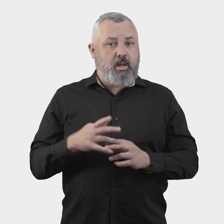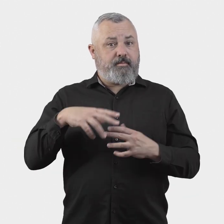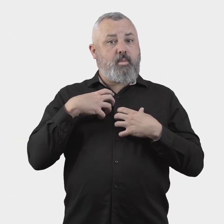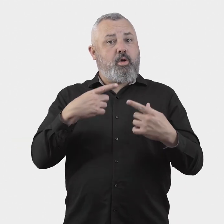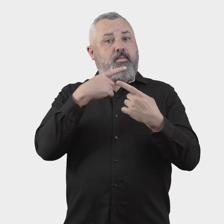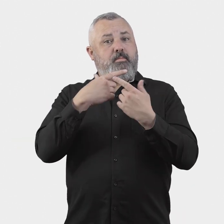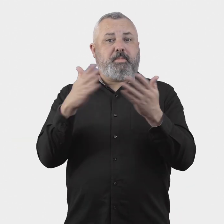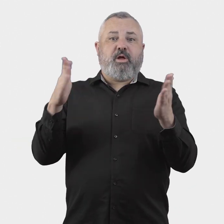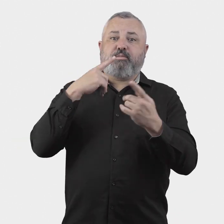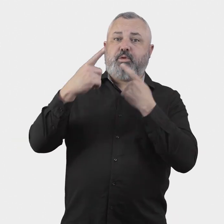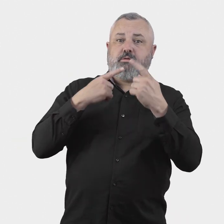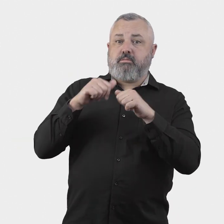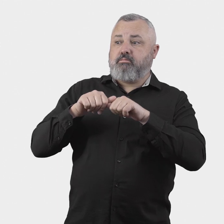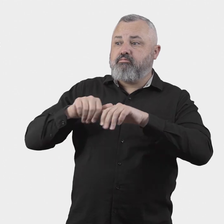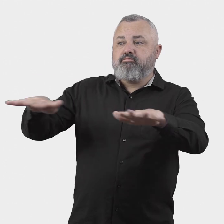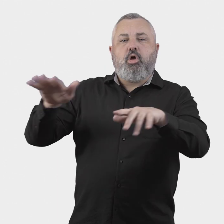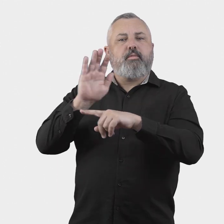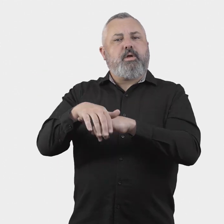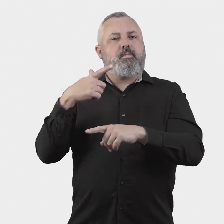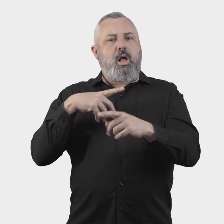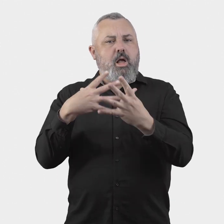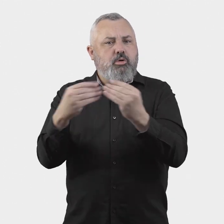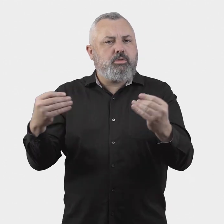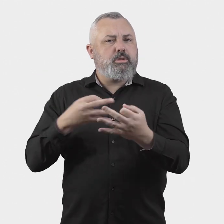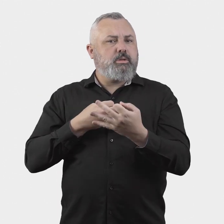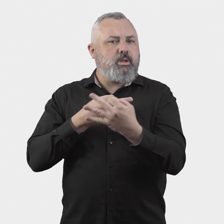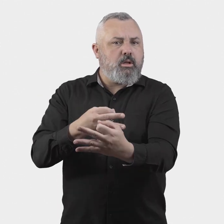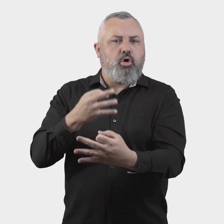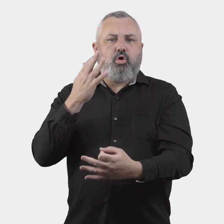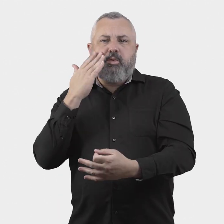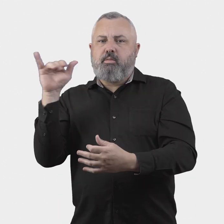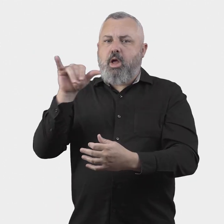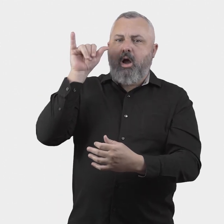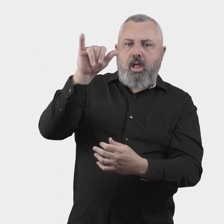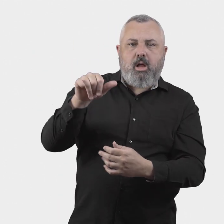Increasing the level of public information about the reasons for flight cancellations and delays will inform